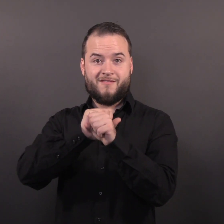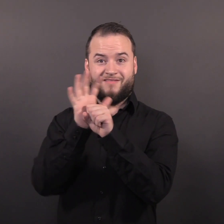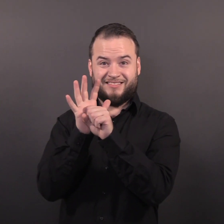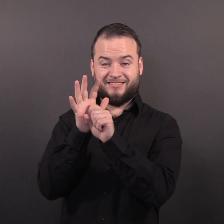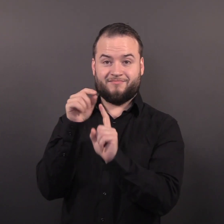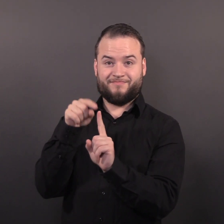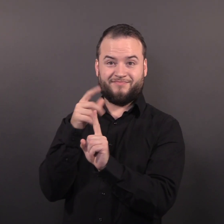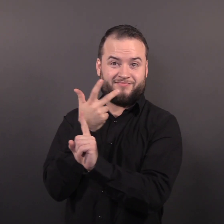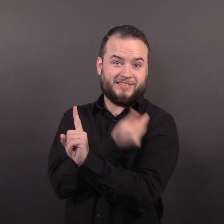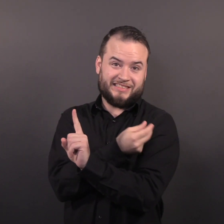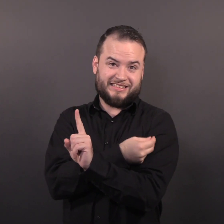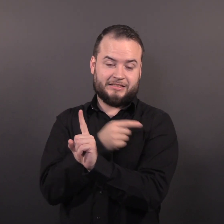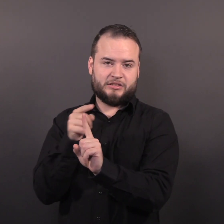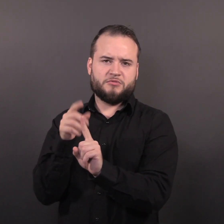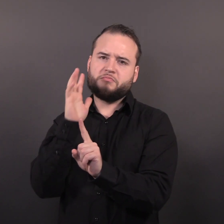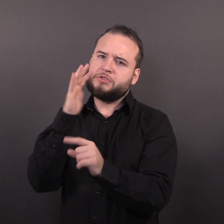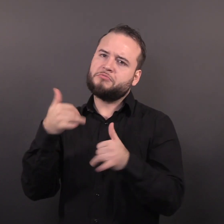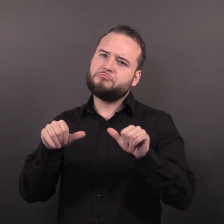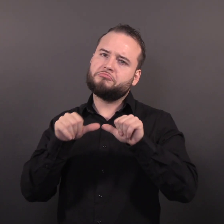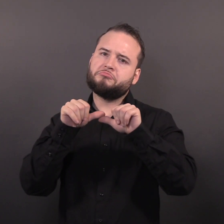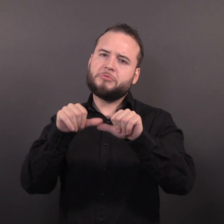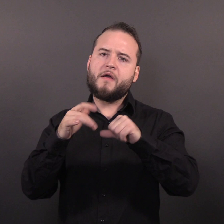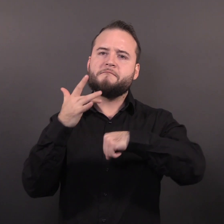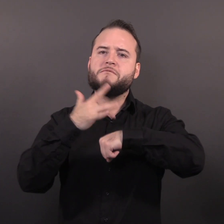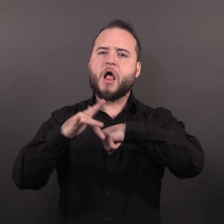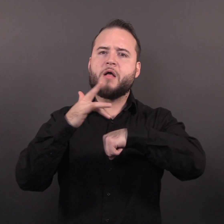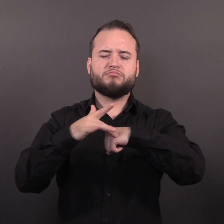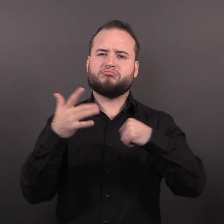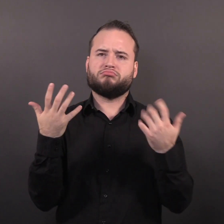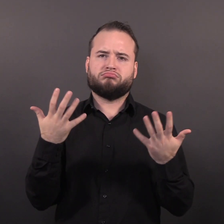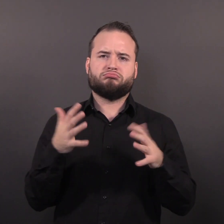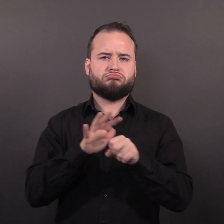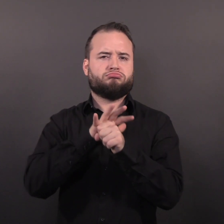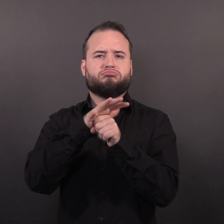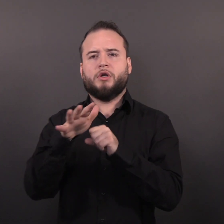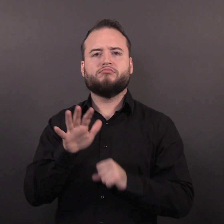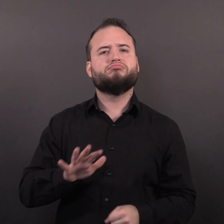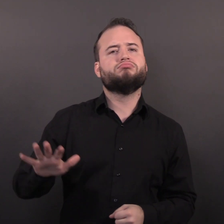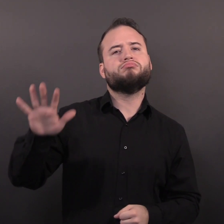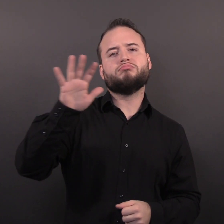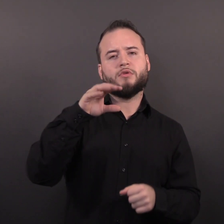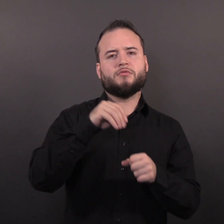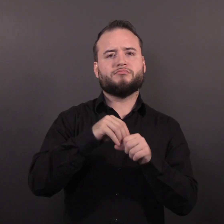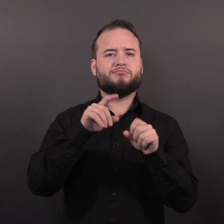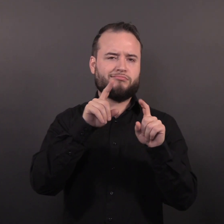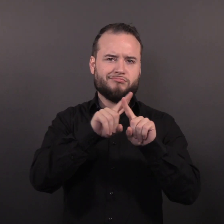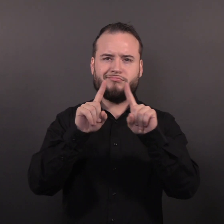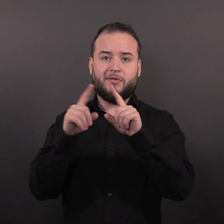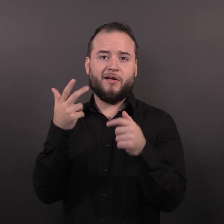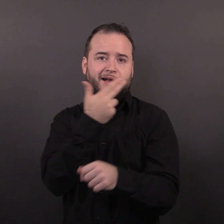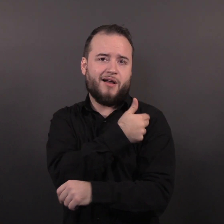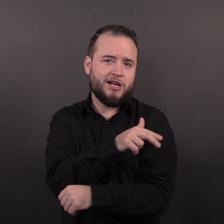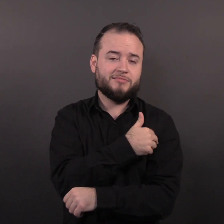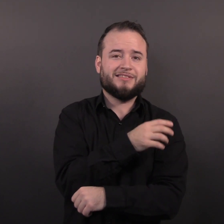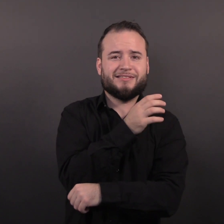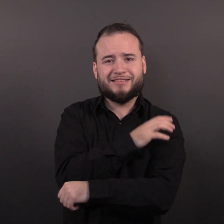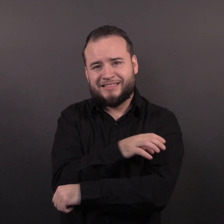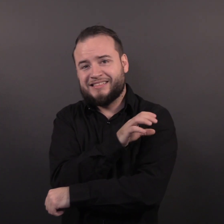COVID-19 vaccine will continue to be widely available through health systems, pharmacies,